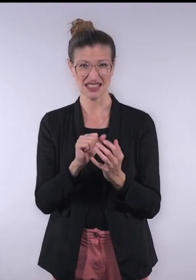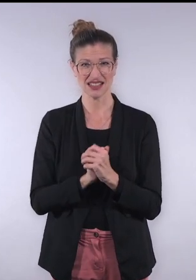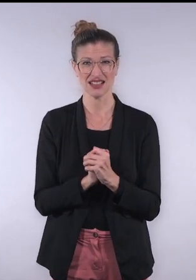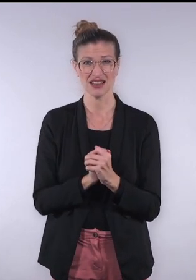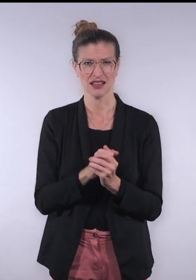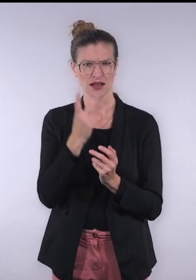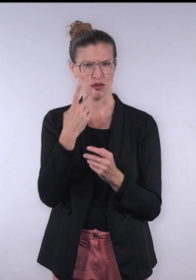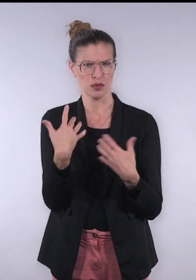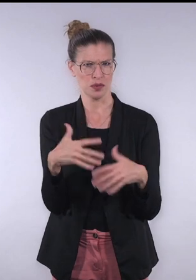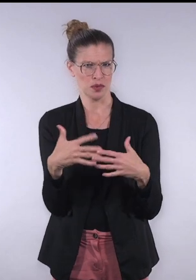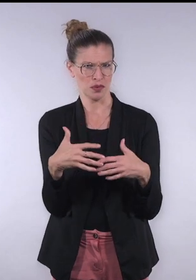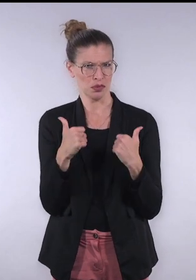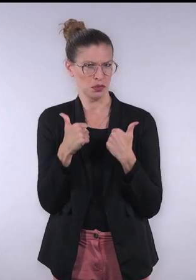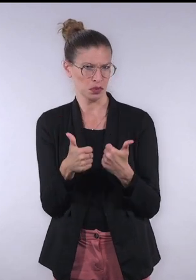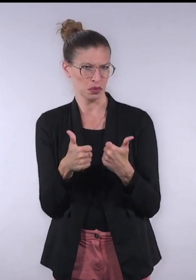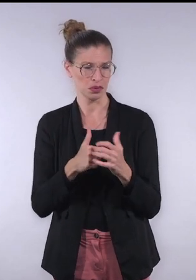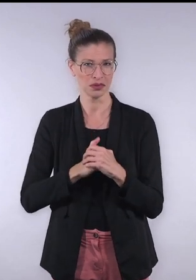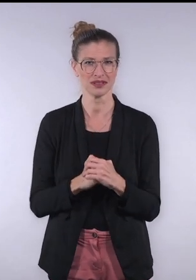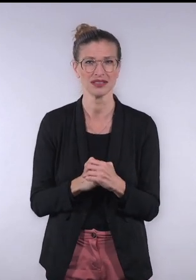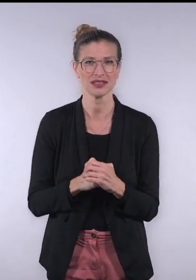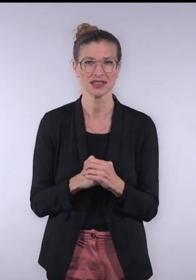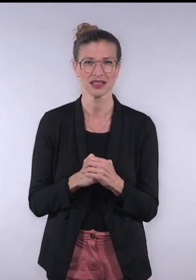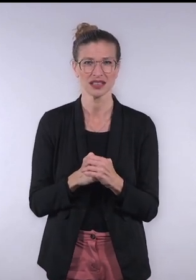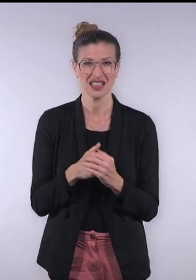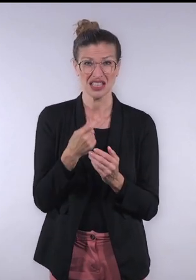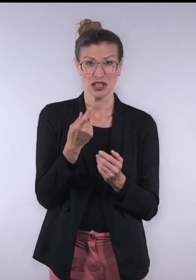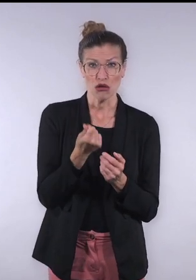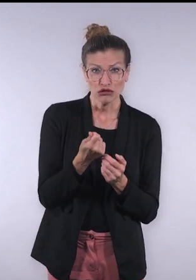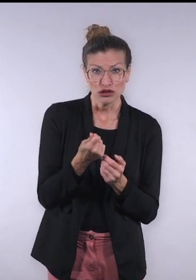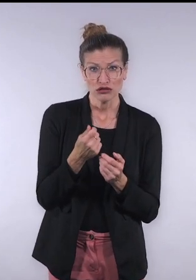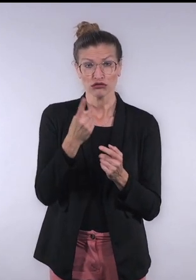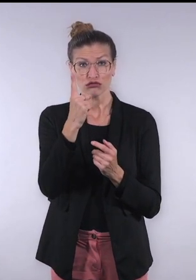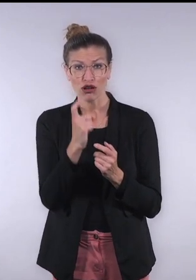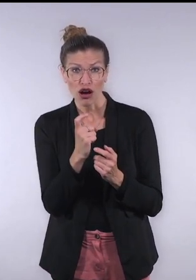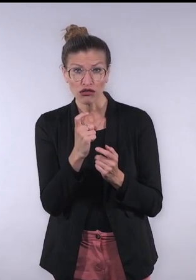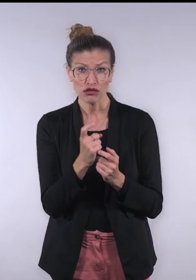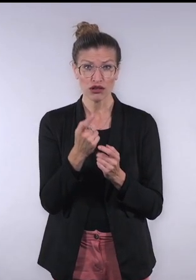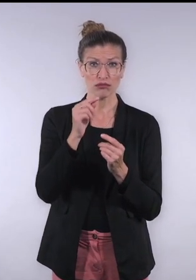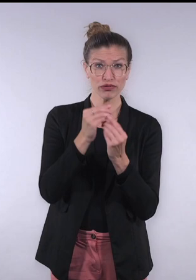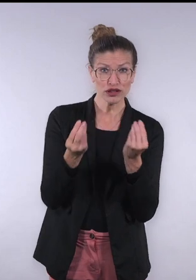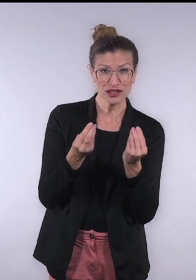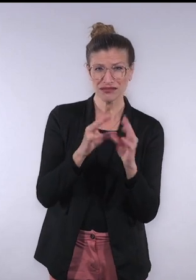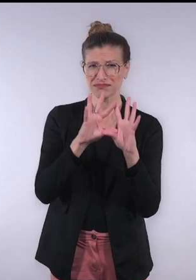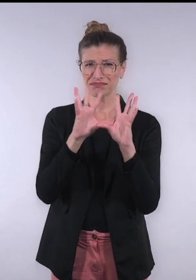It sounds like sexy, but it's six Cs. The cost: It's a very reasonable way to start. You can purchase in monthly.